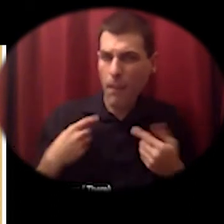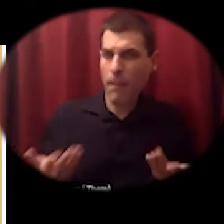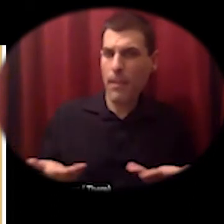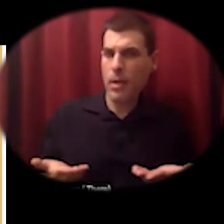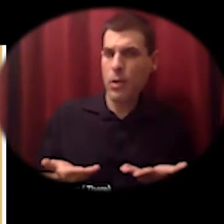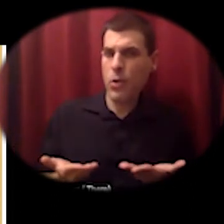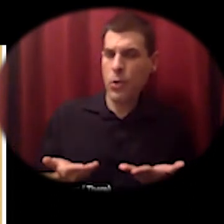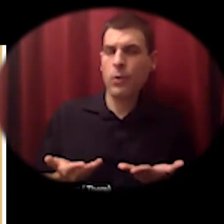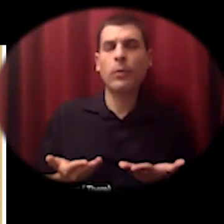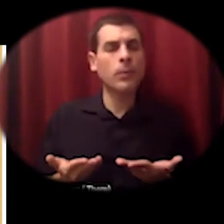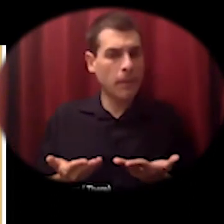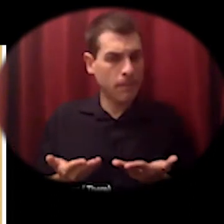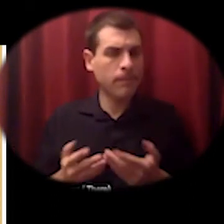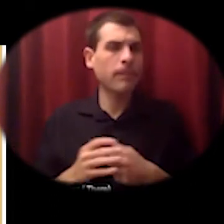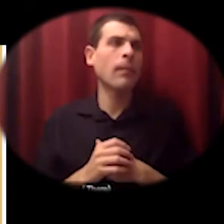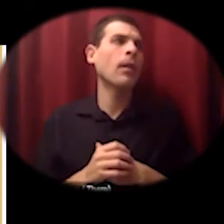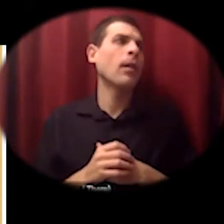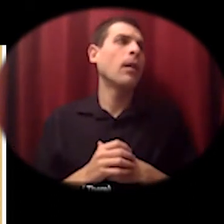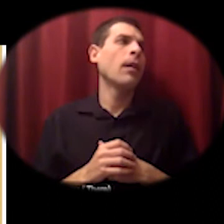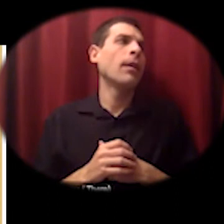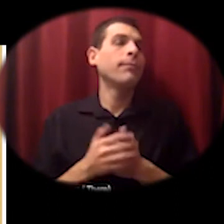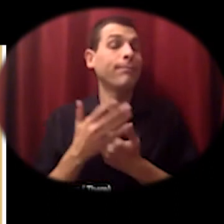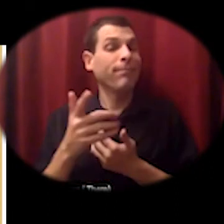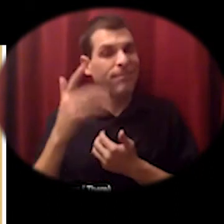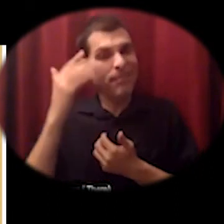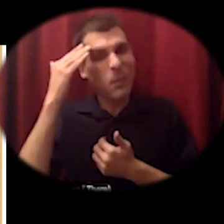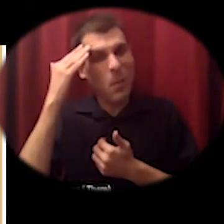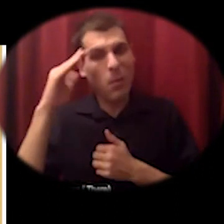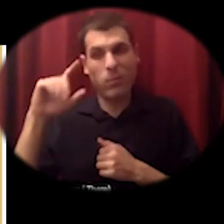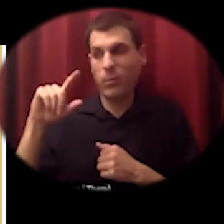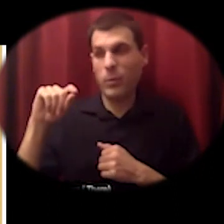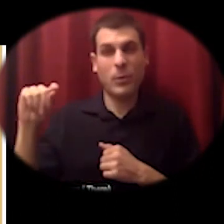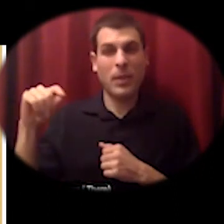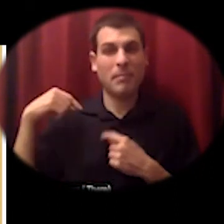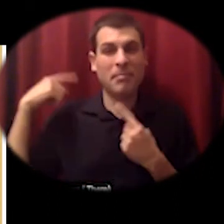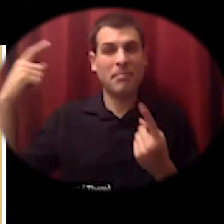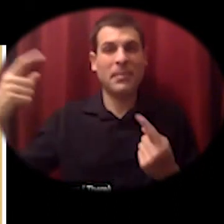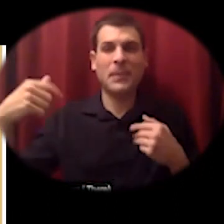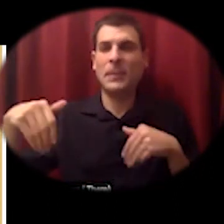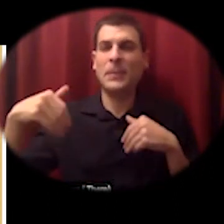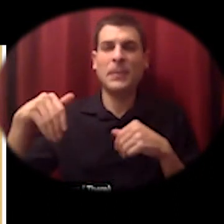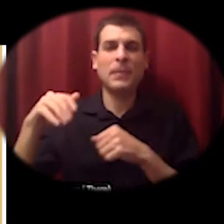well first of all it's been a tough year since covid 19 and the compounding crises